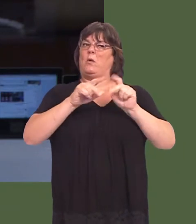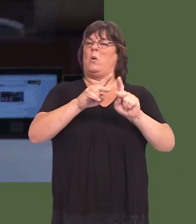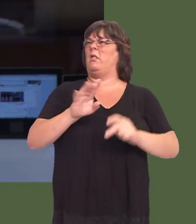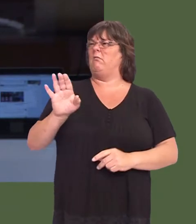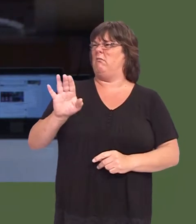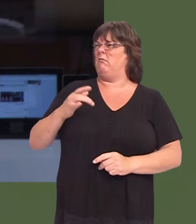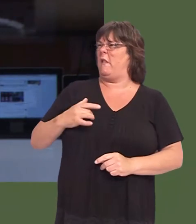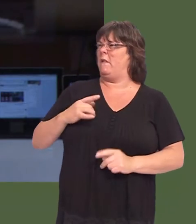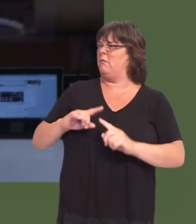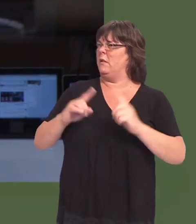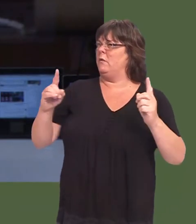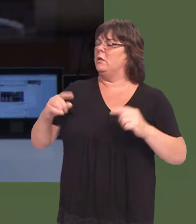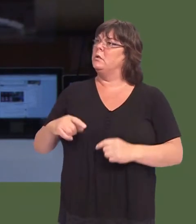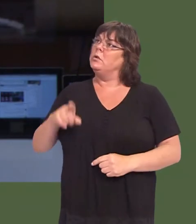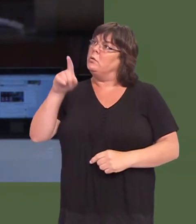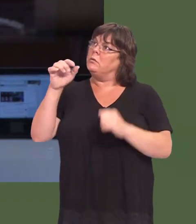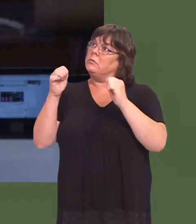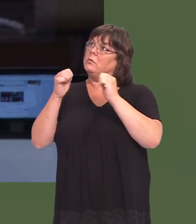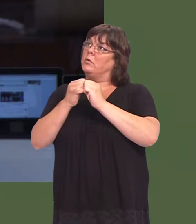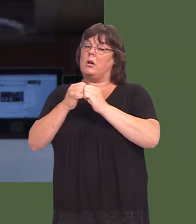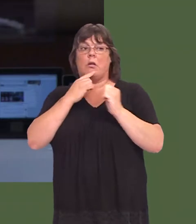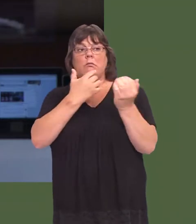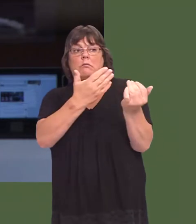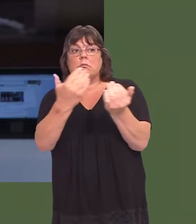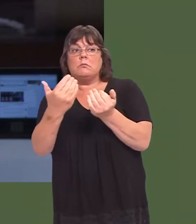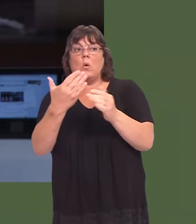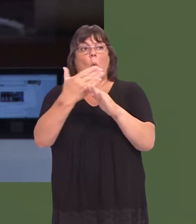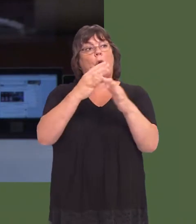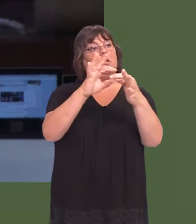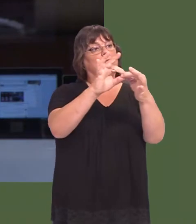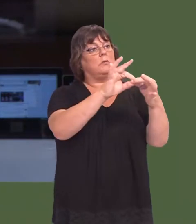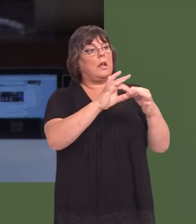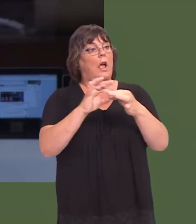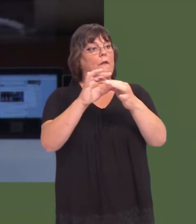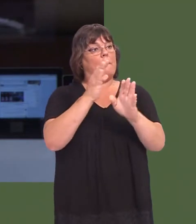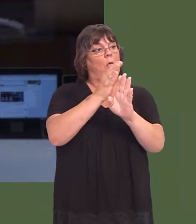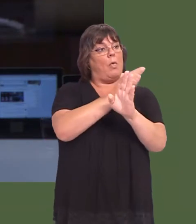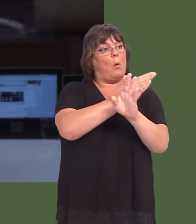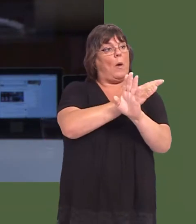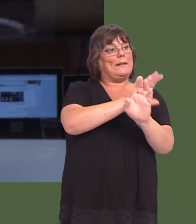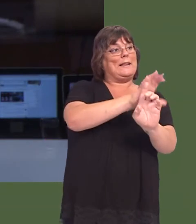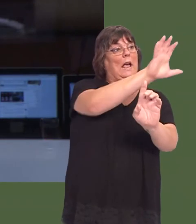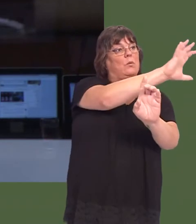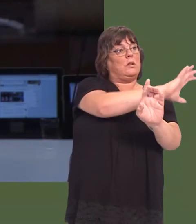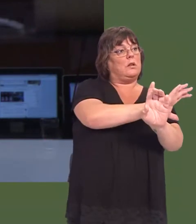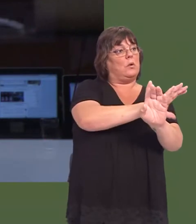Do you agree that encouraging collaboration between the westerly counties does provide